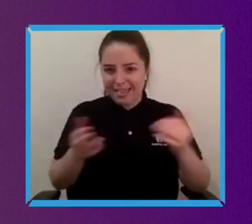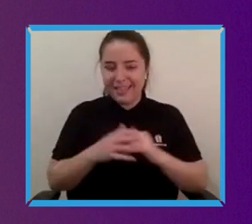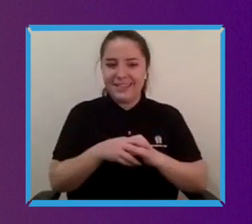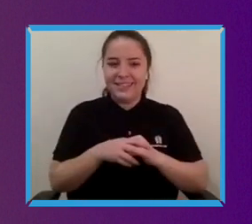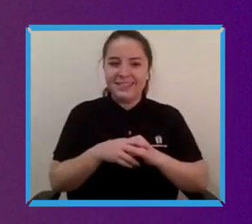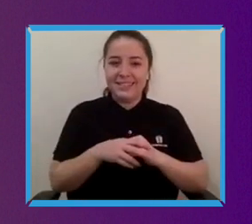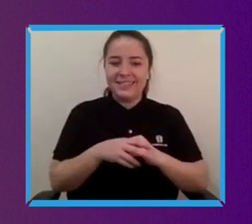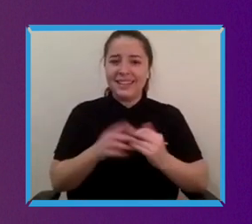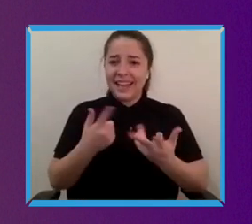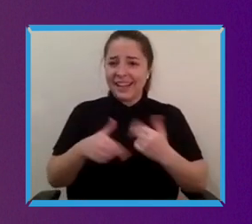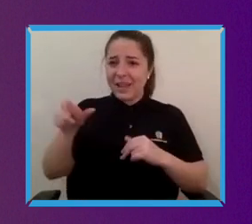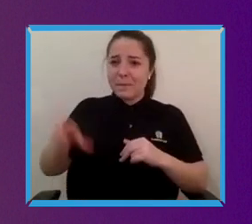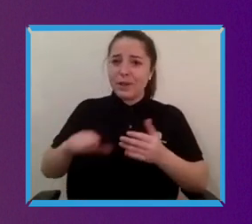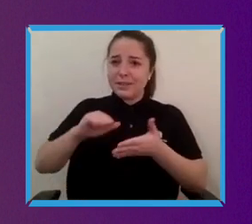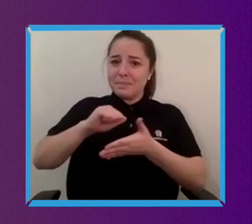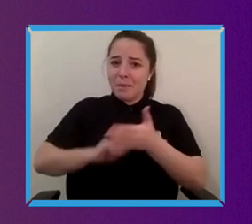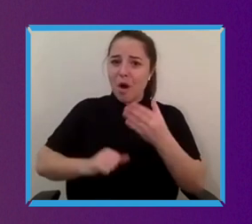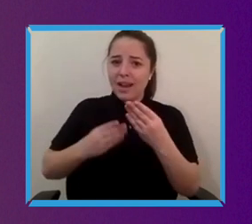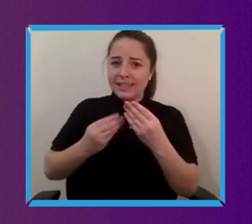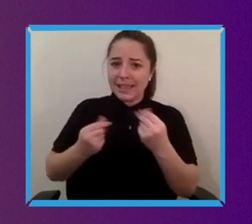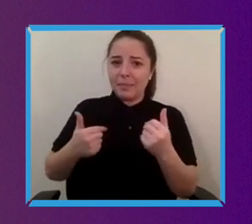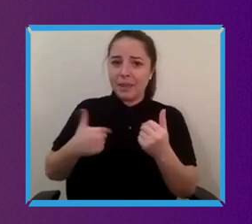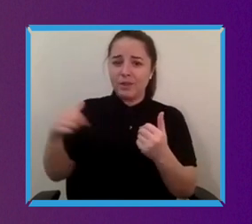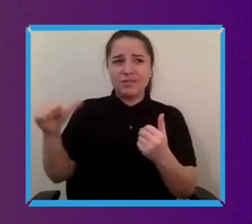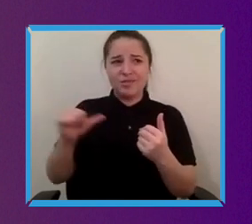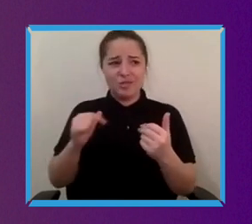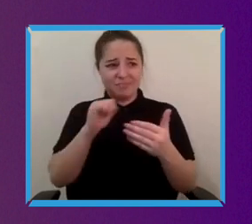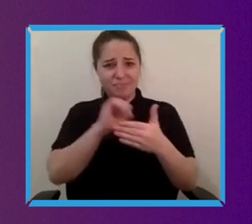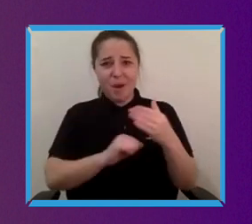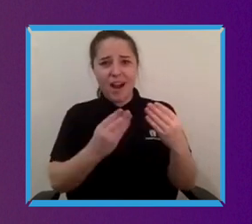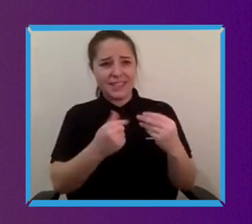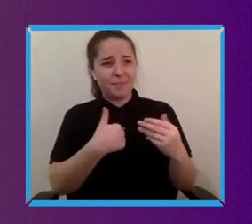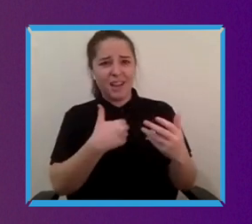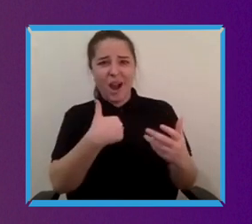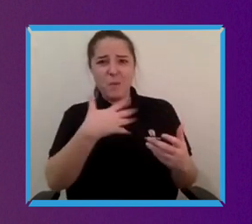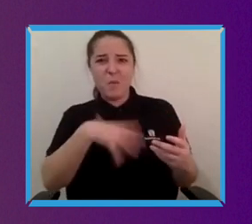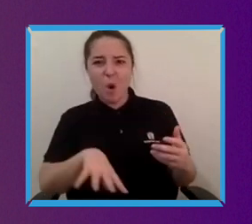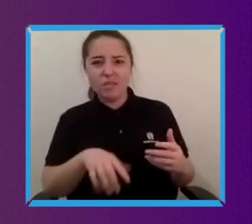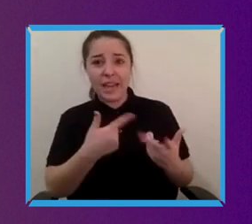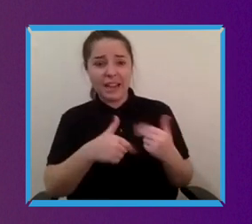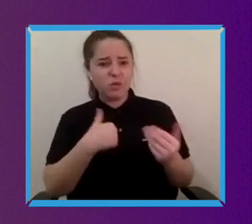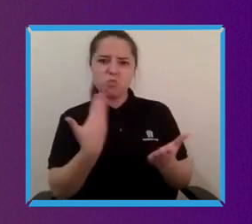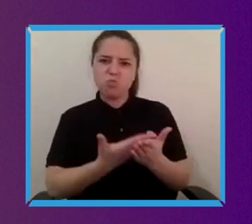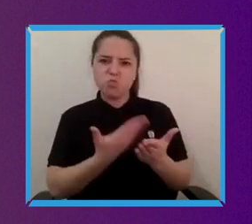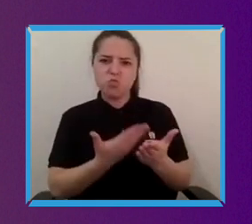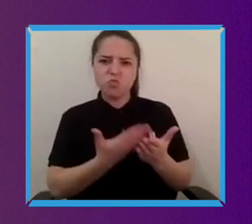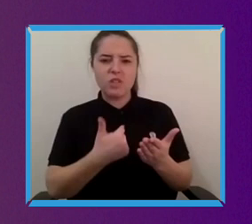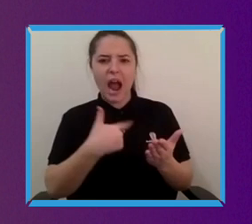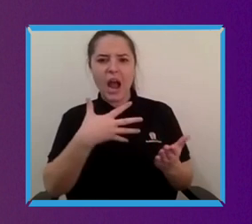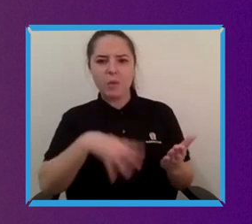then you're going to be aiming for the thing that suits you and if you are demanding something that is stylish,